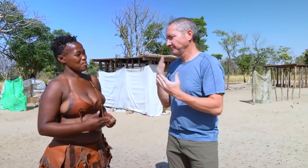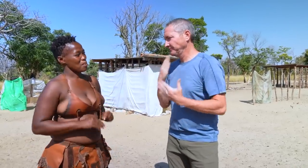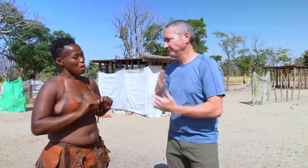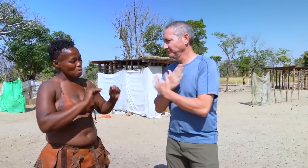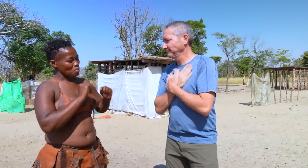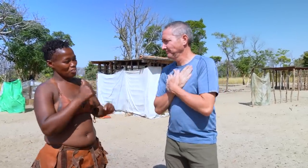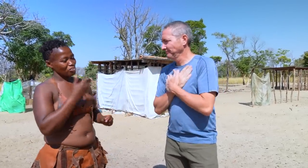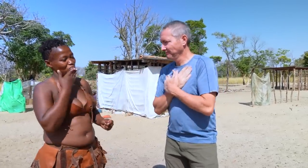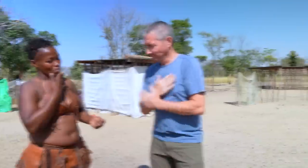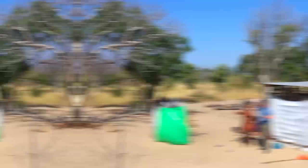Thank you!